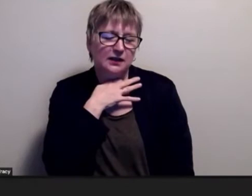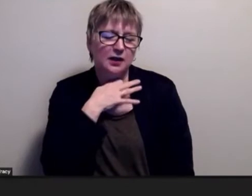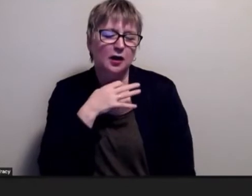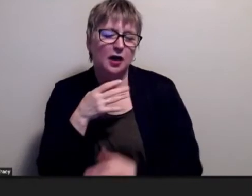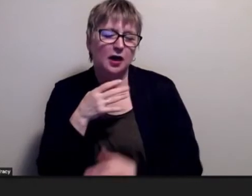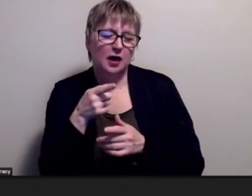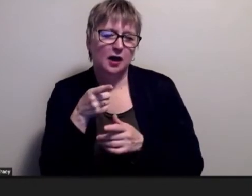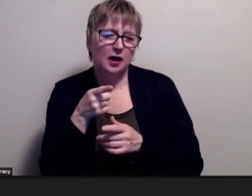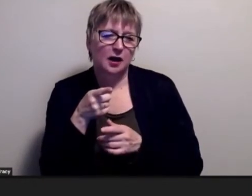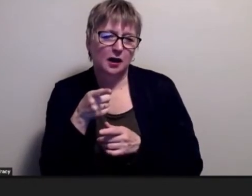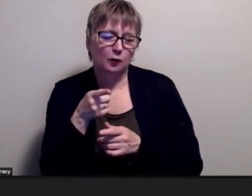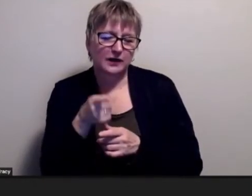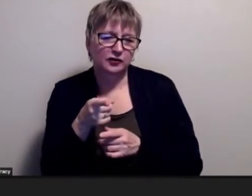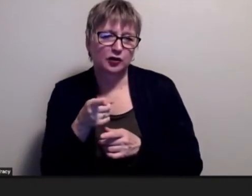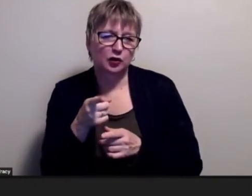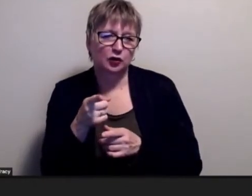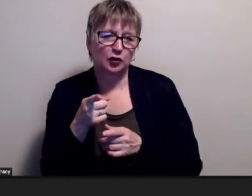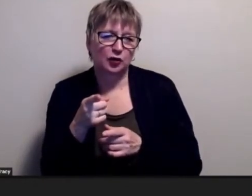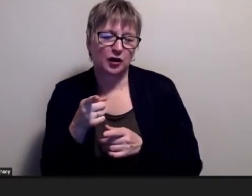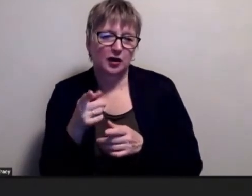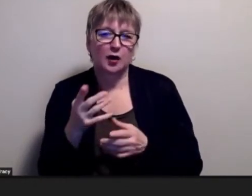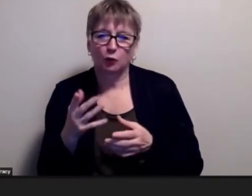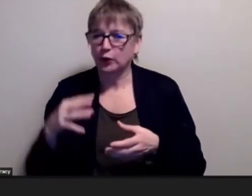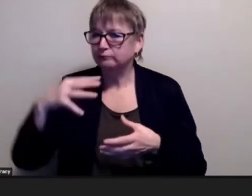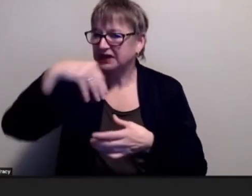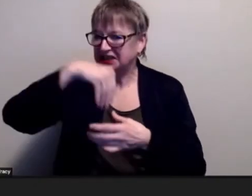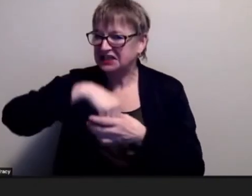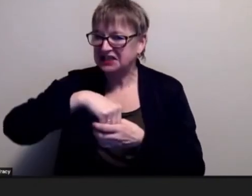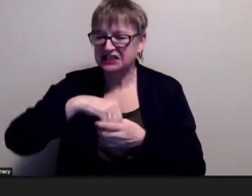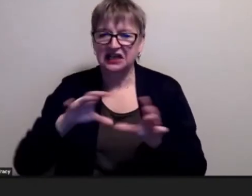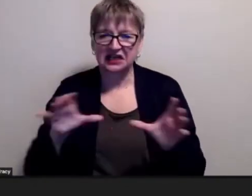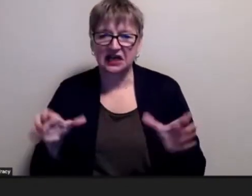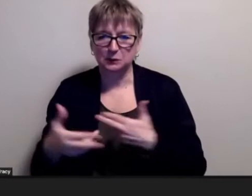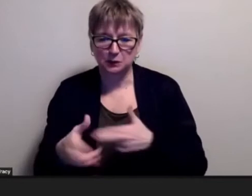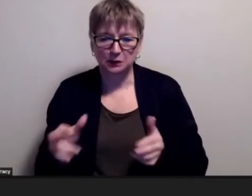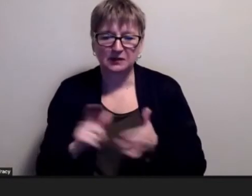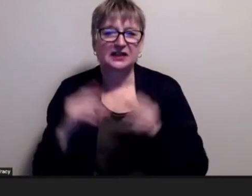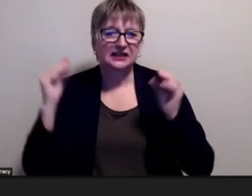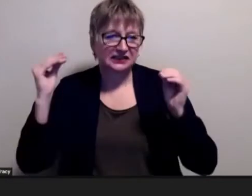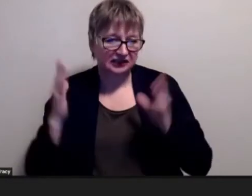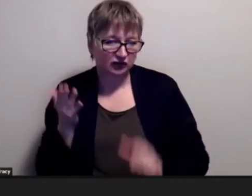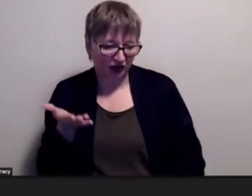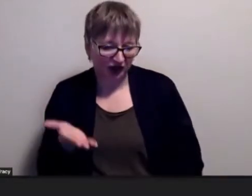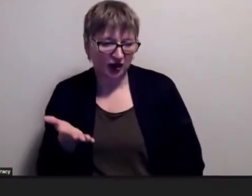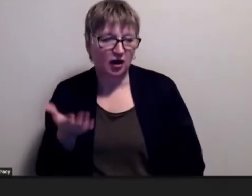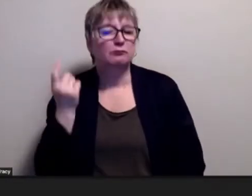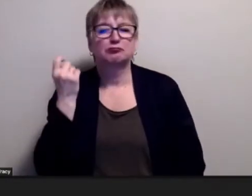inside that usb classroom you have teachers there that understood what you would like and